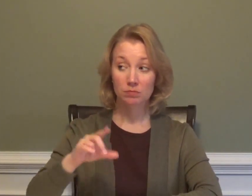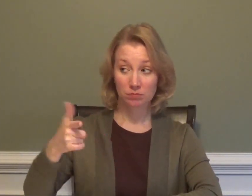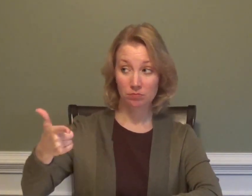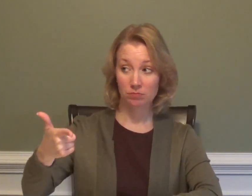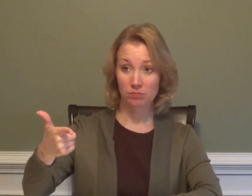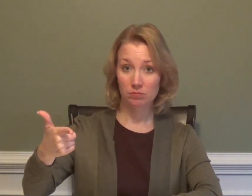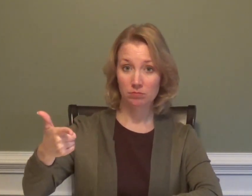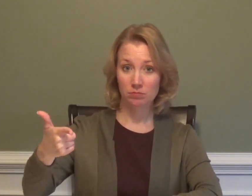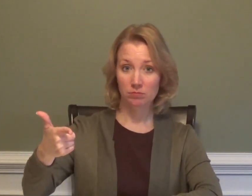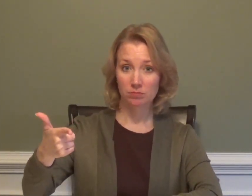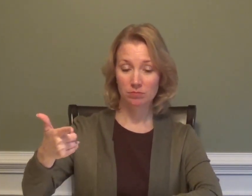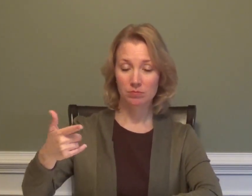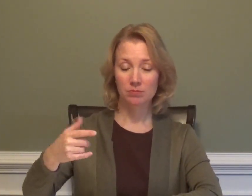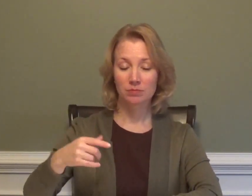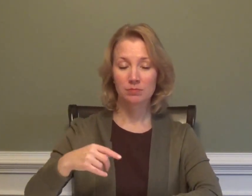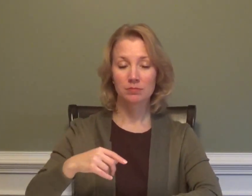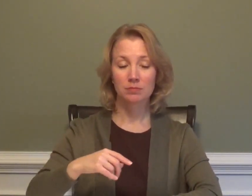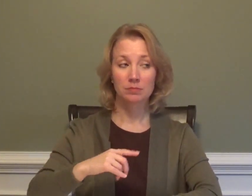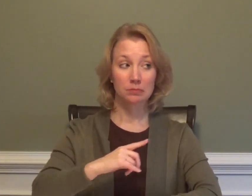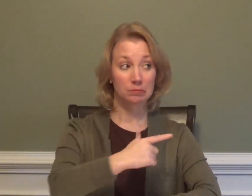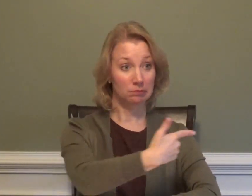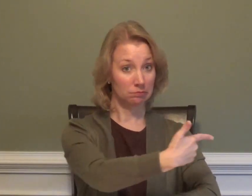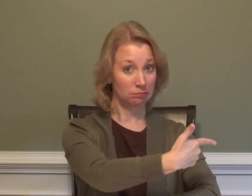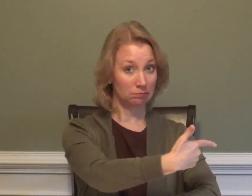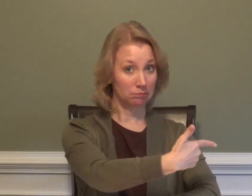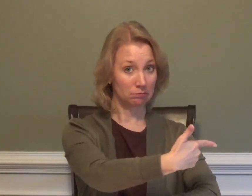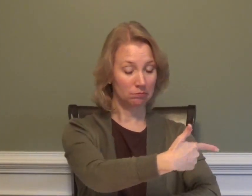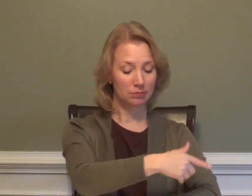your-TURN